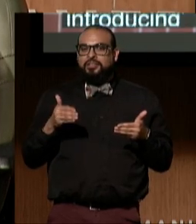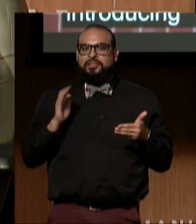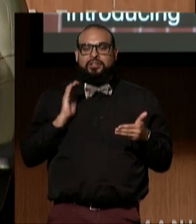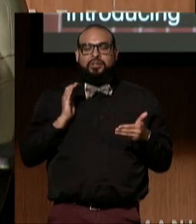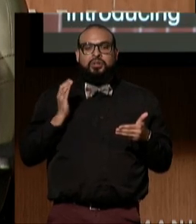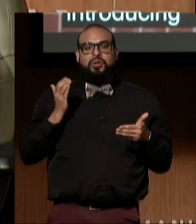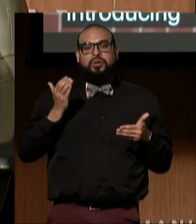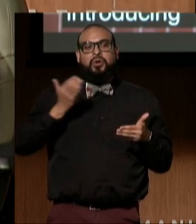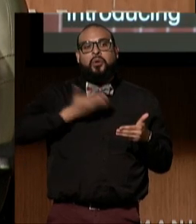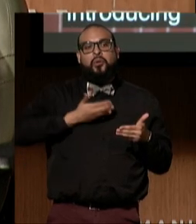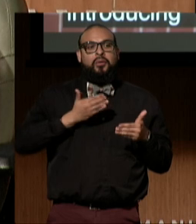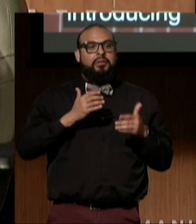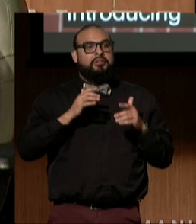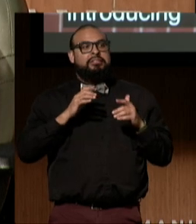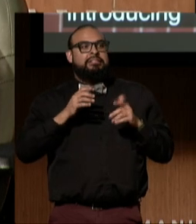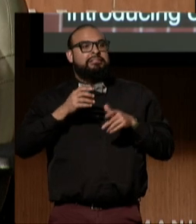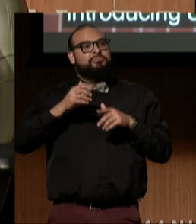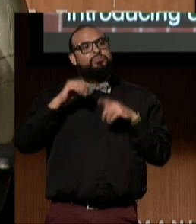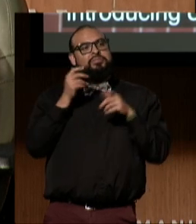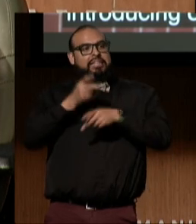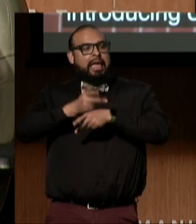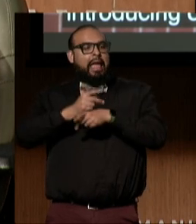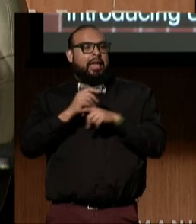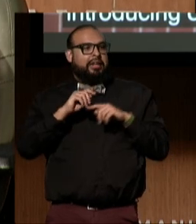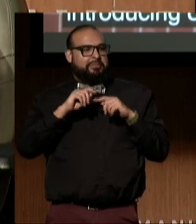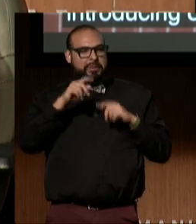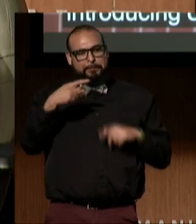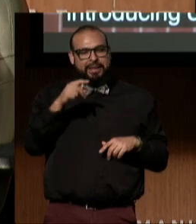and Information Center team, our PTI staff.